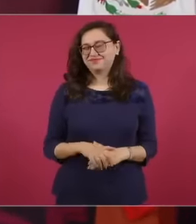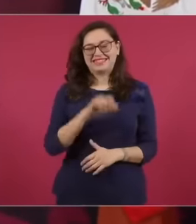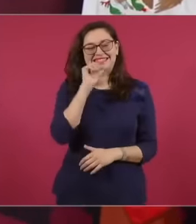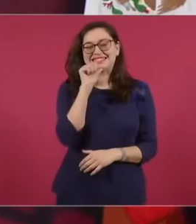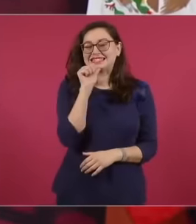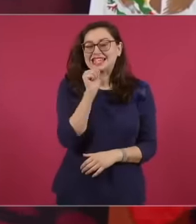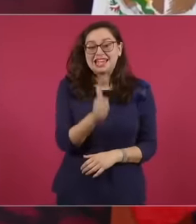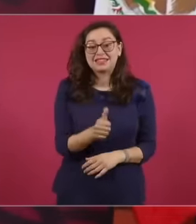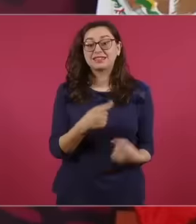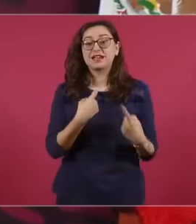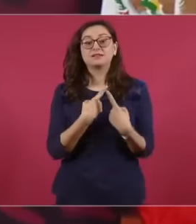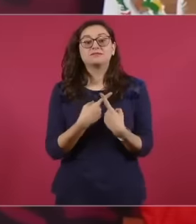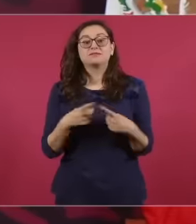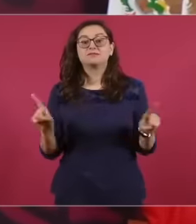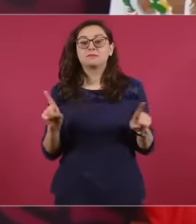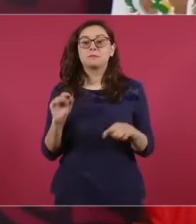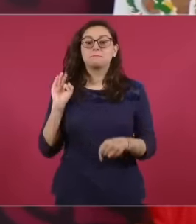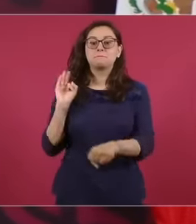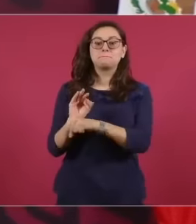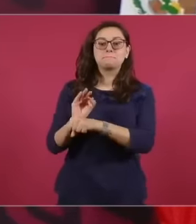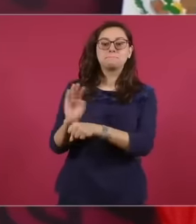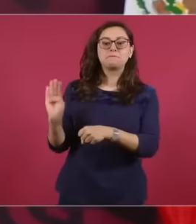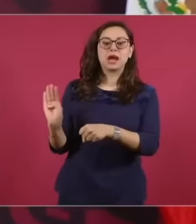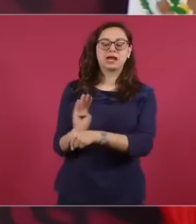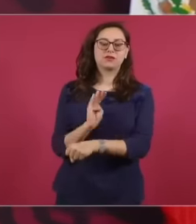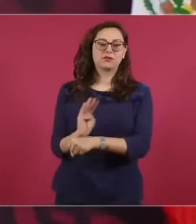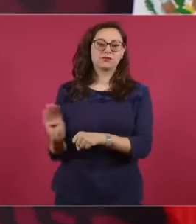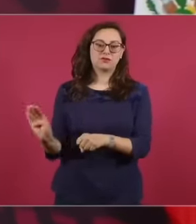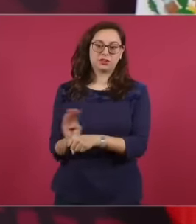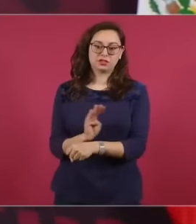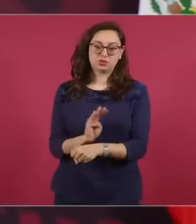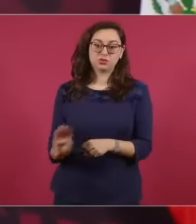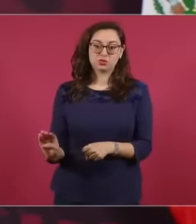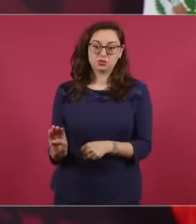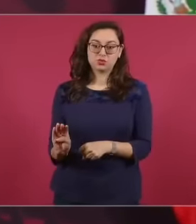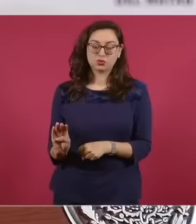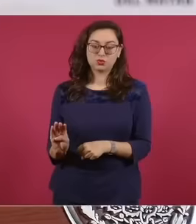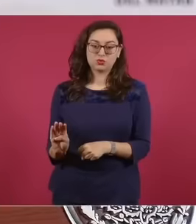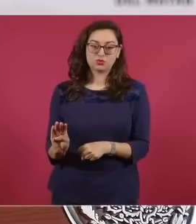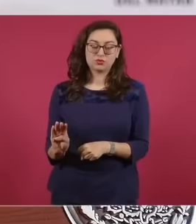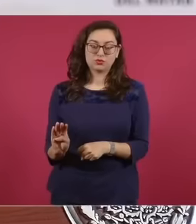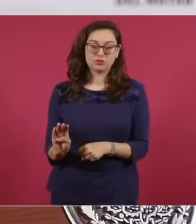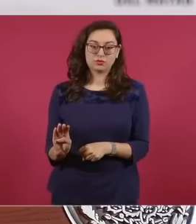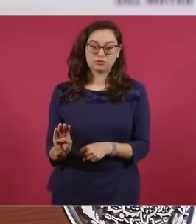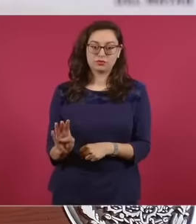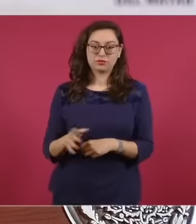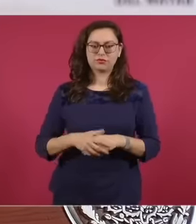benefits them, let's see if tomorrow or